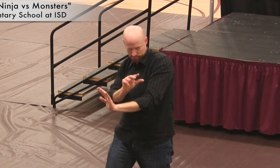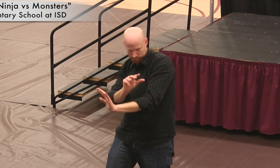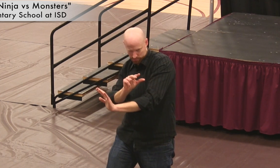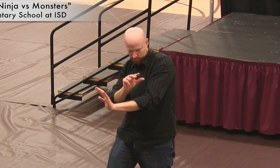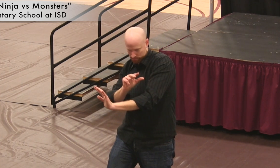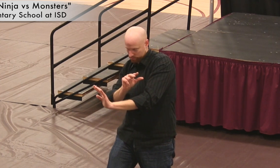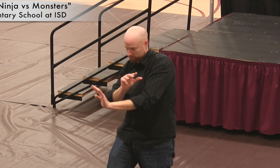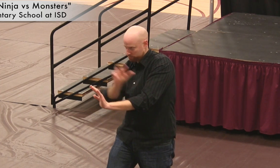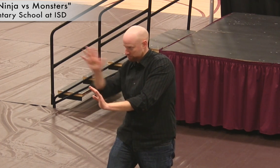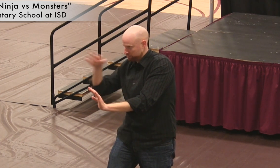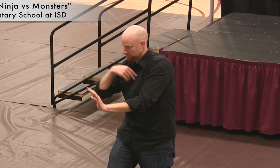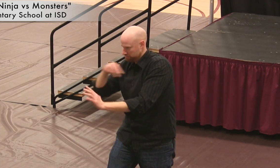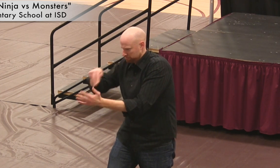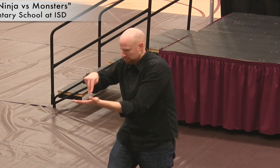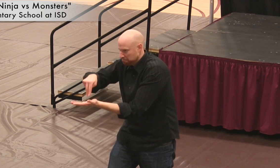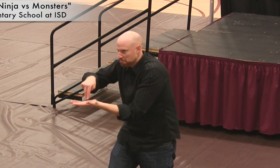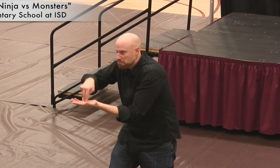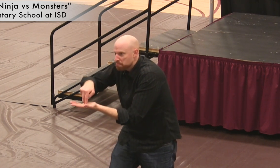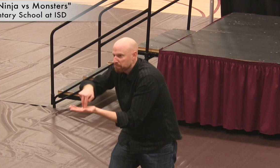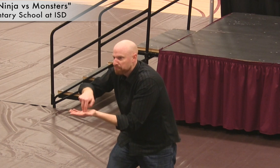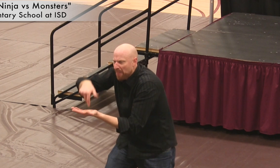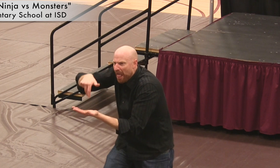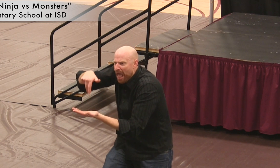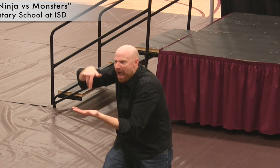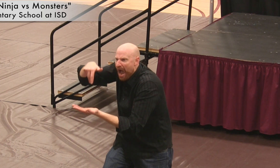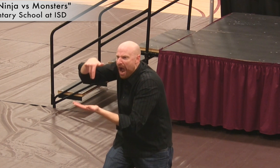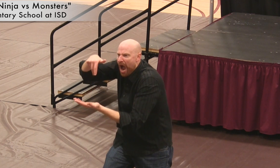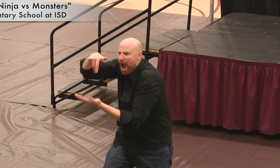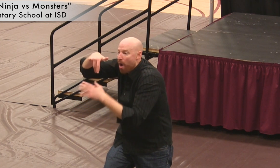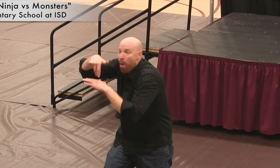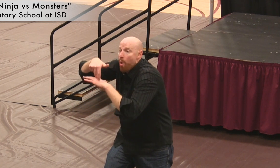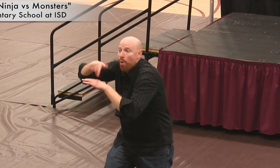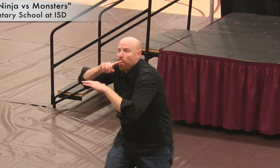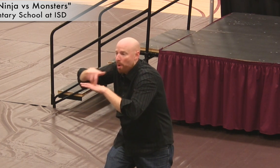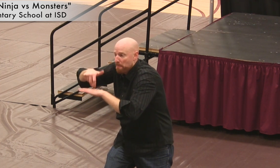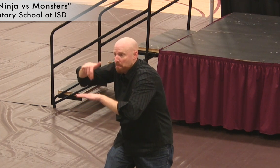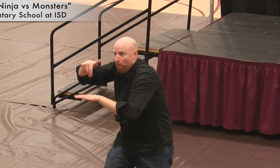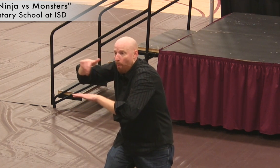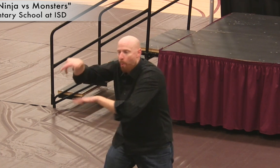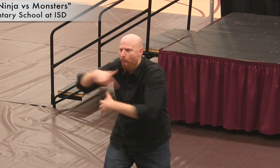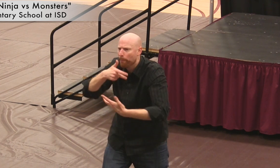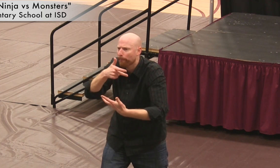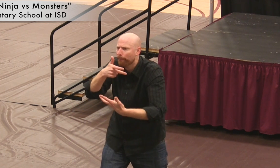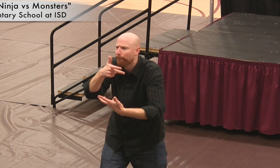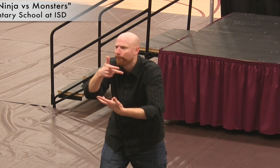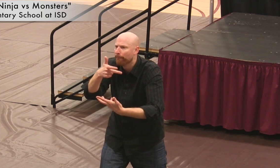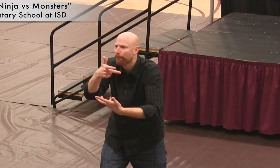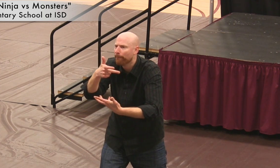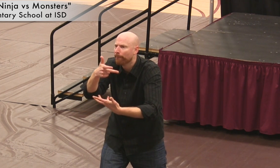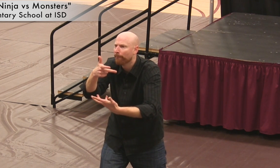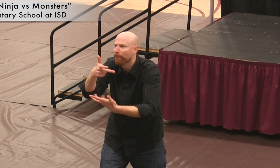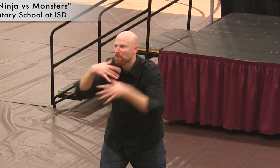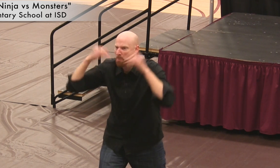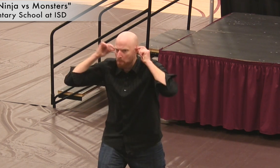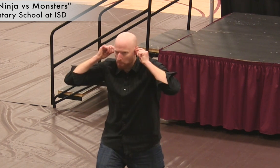He squints, jumps into a roundhouse kick, pulls out